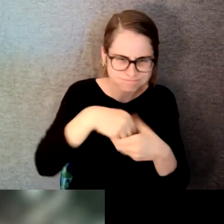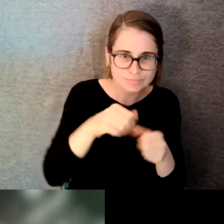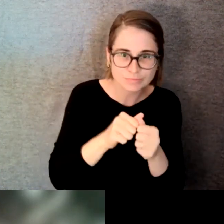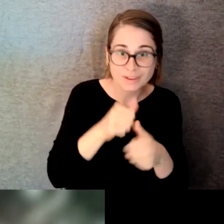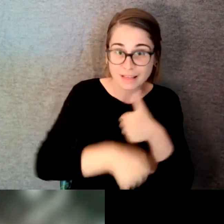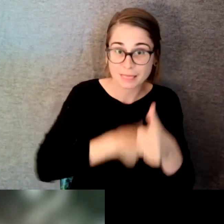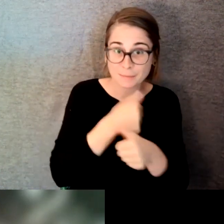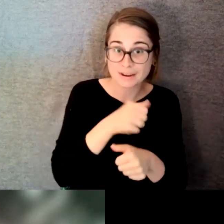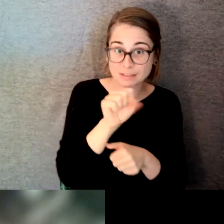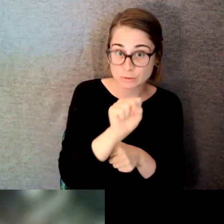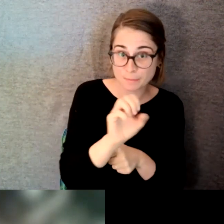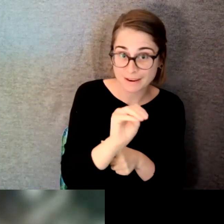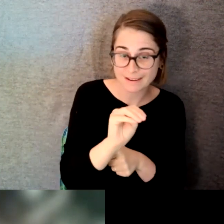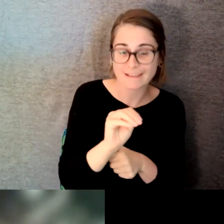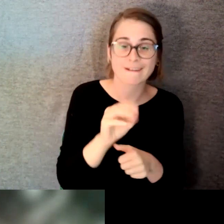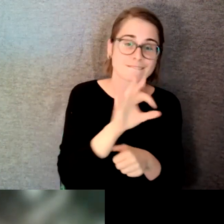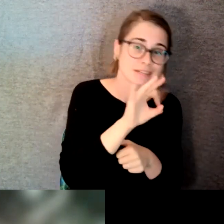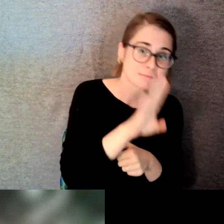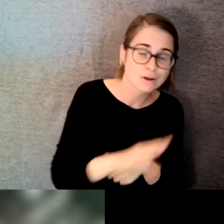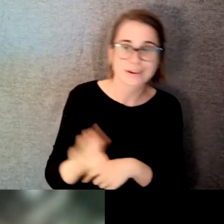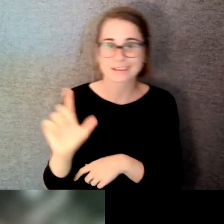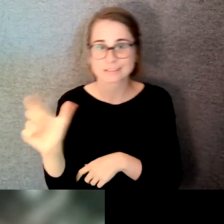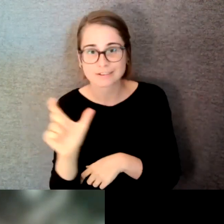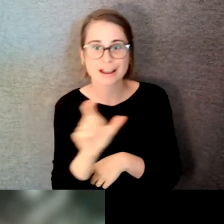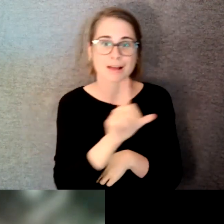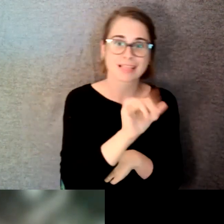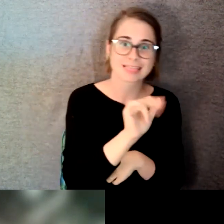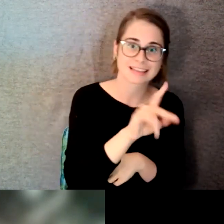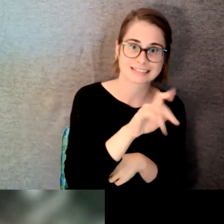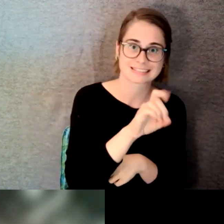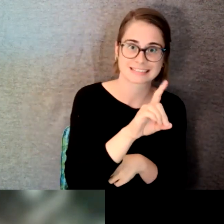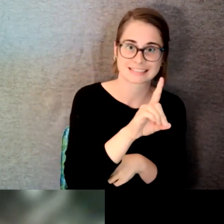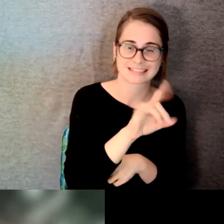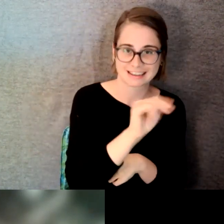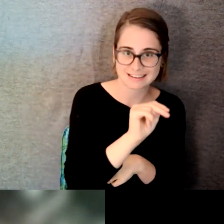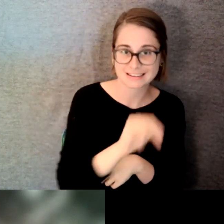including Facebook, LinkedIn, Instagram, and Twitter, where you will find up-to-date communications